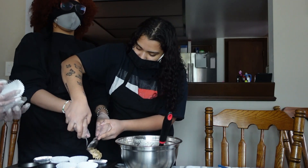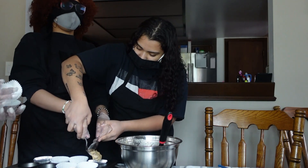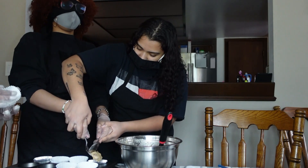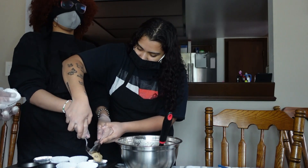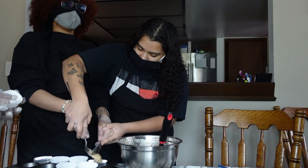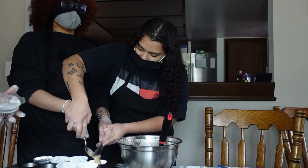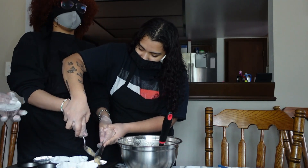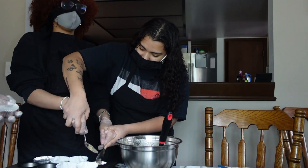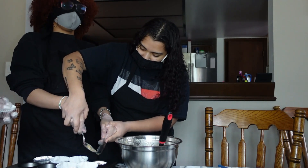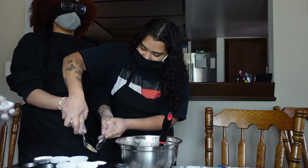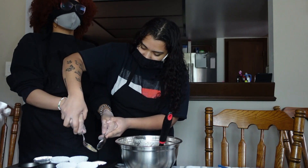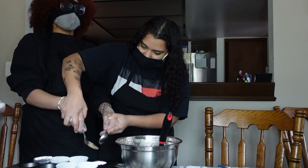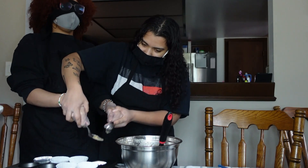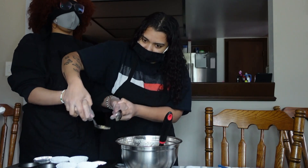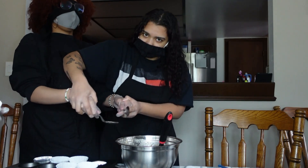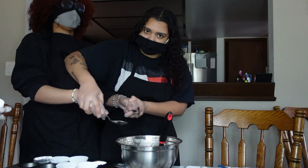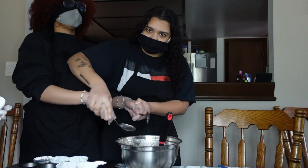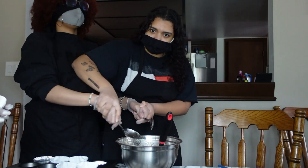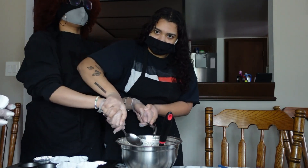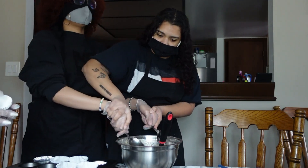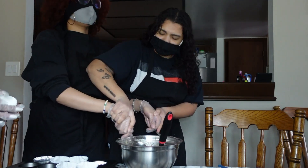oh man I know what I'm doing